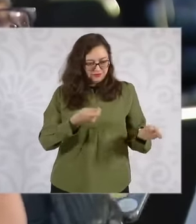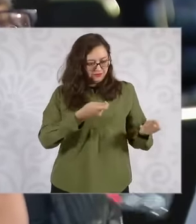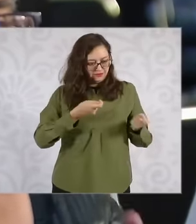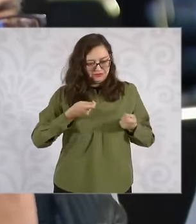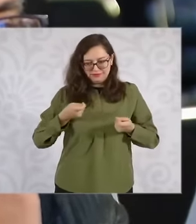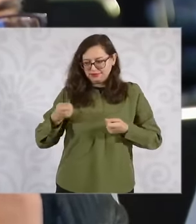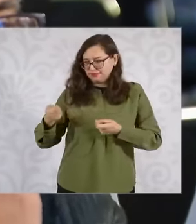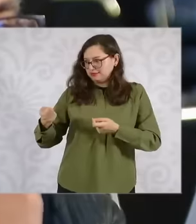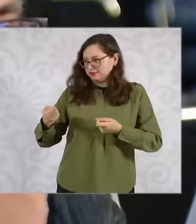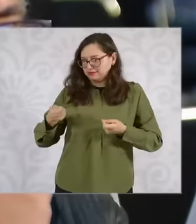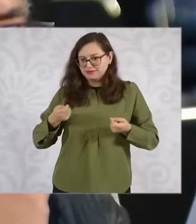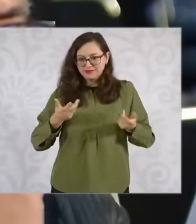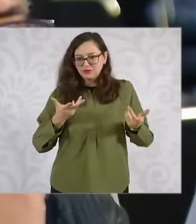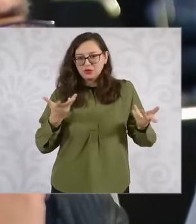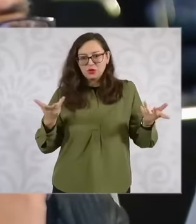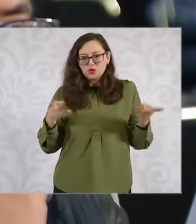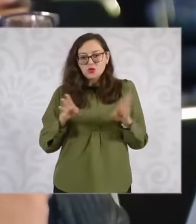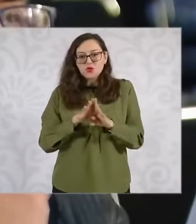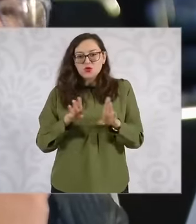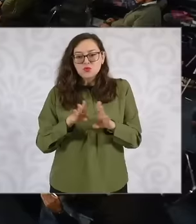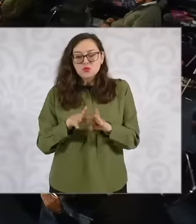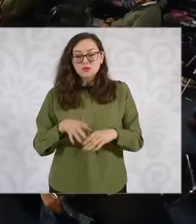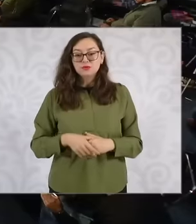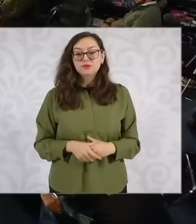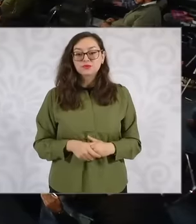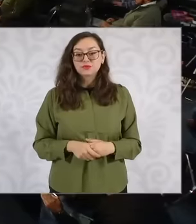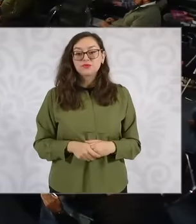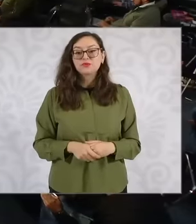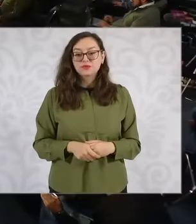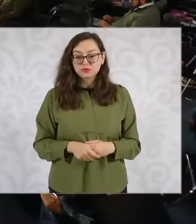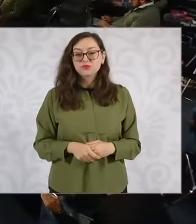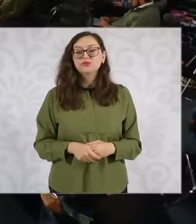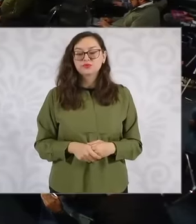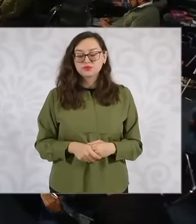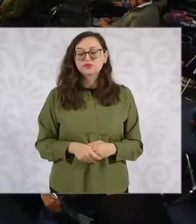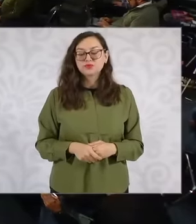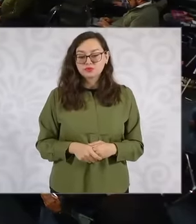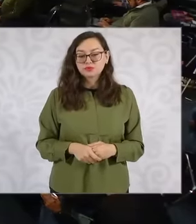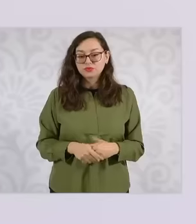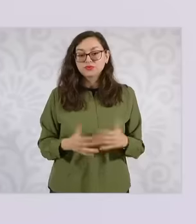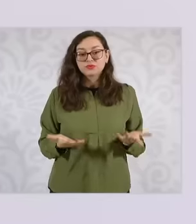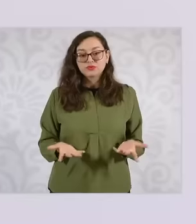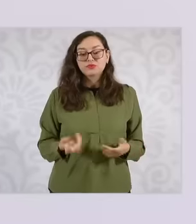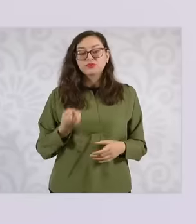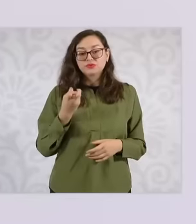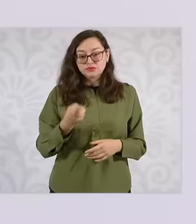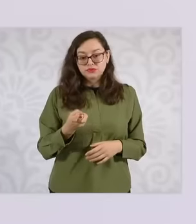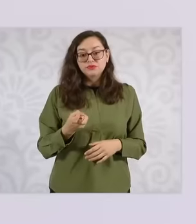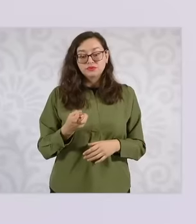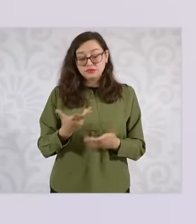their budget would be in the future. Yes, it is an initiative that comes from the government of President López